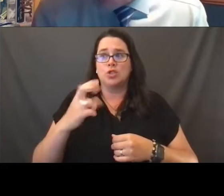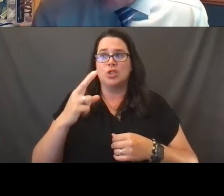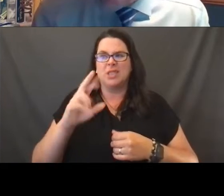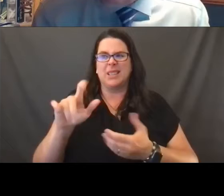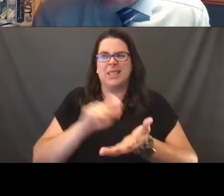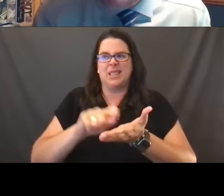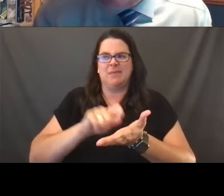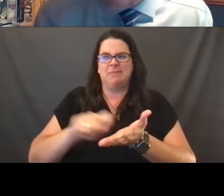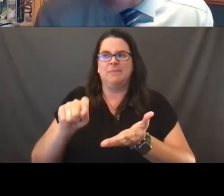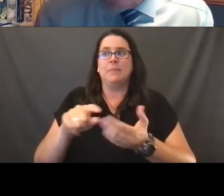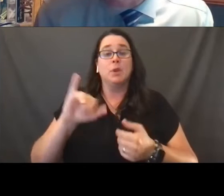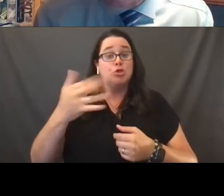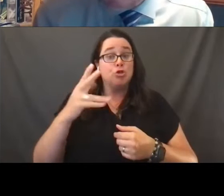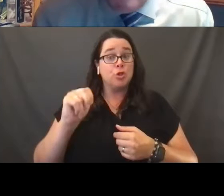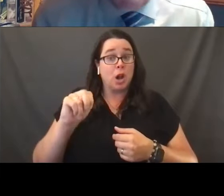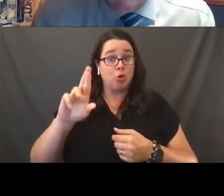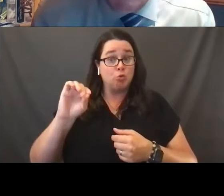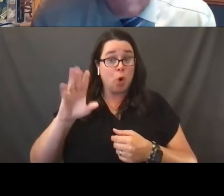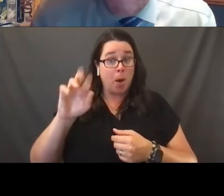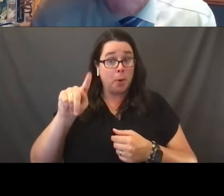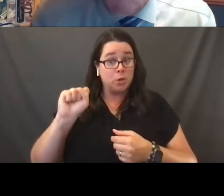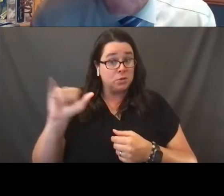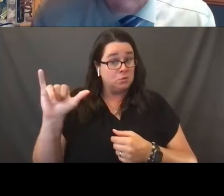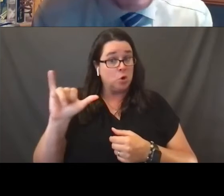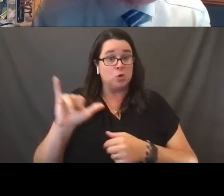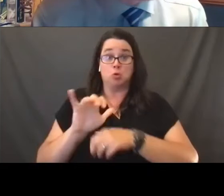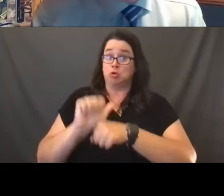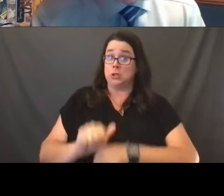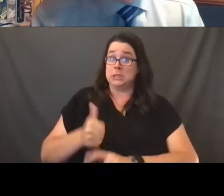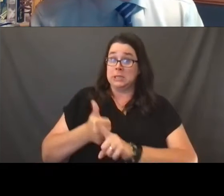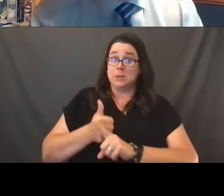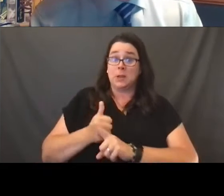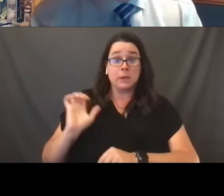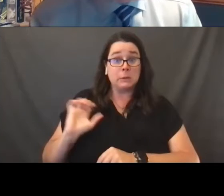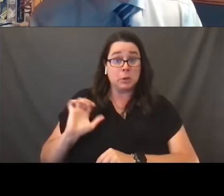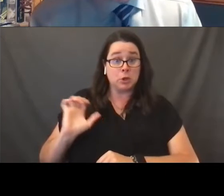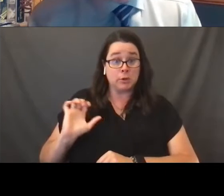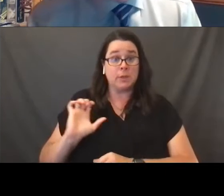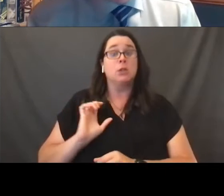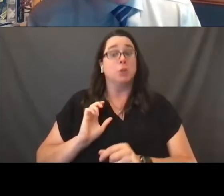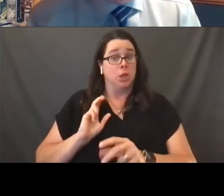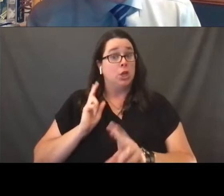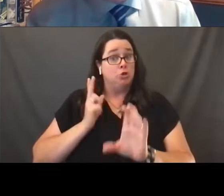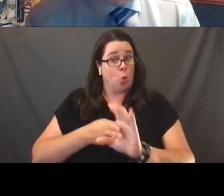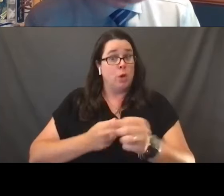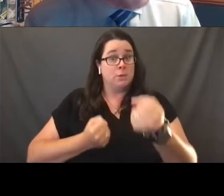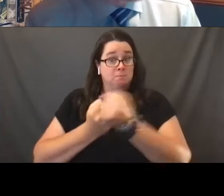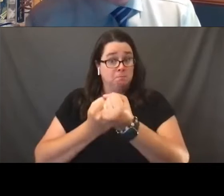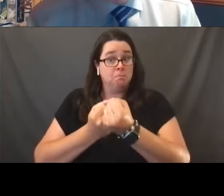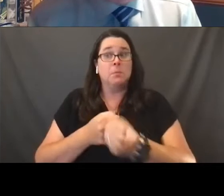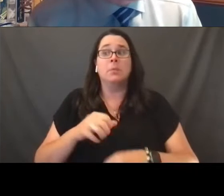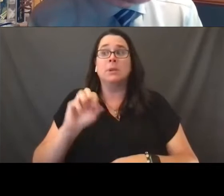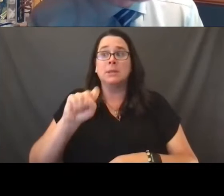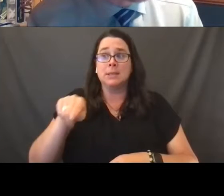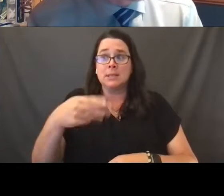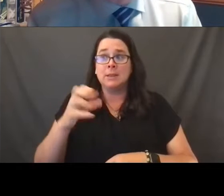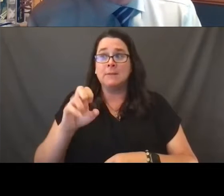John Roberts, the chief justice, also traditionally conservative justice joins as do Steven Breyer, Ruth Bader Ginsburg,